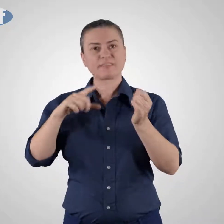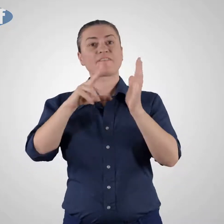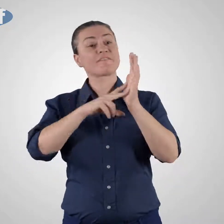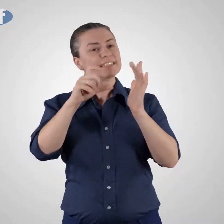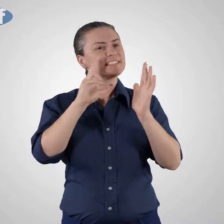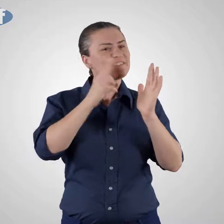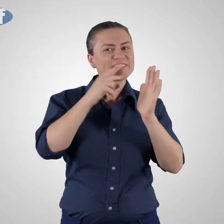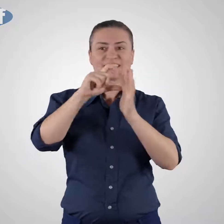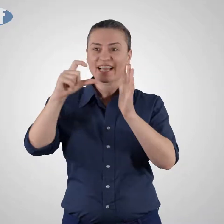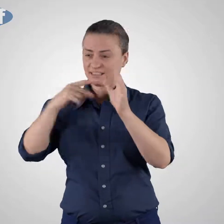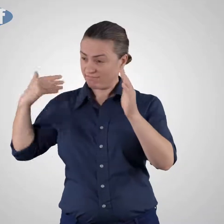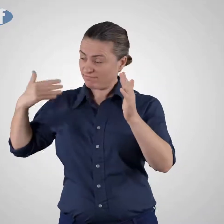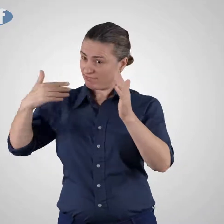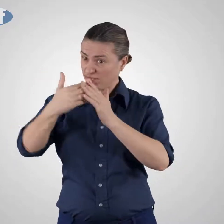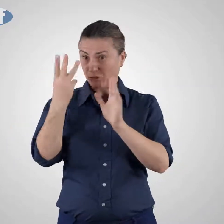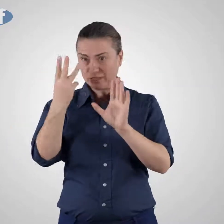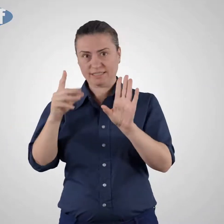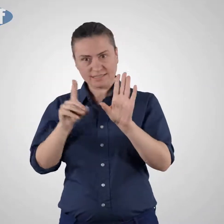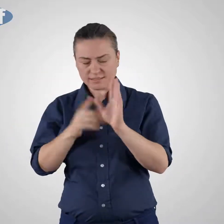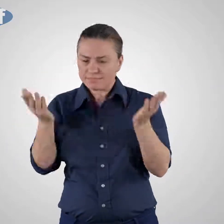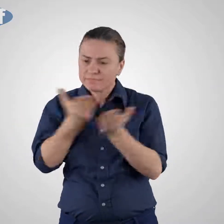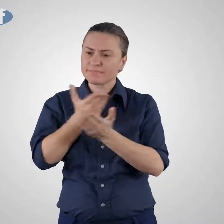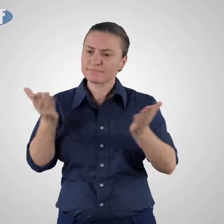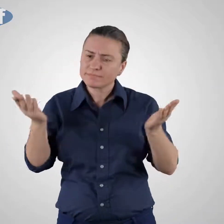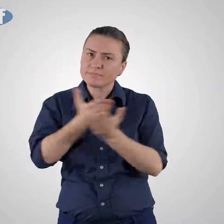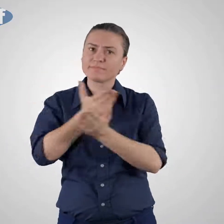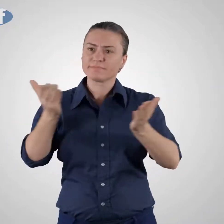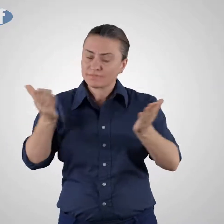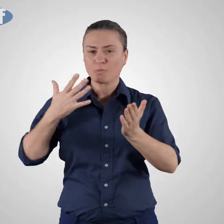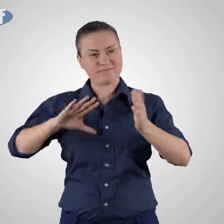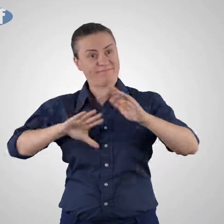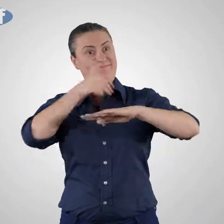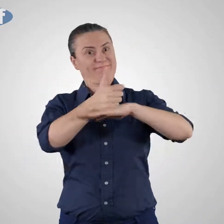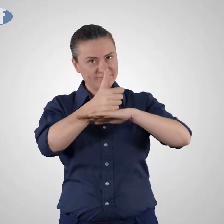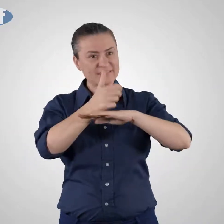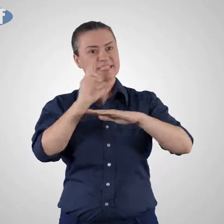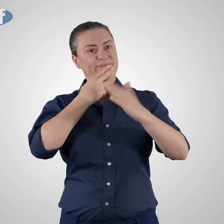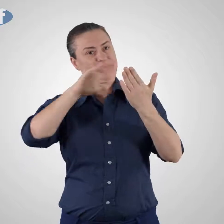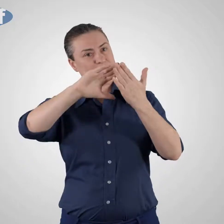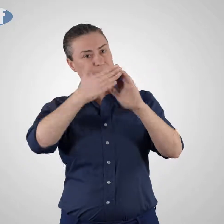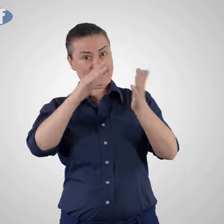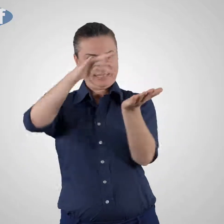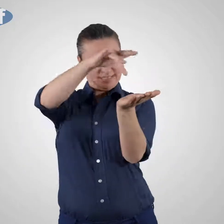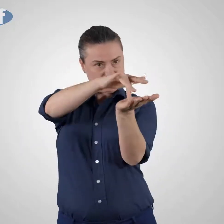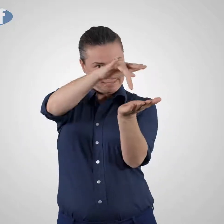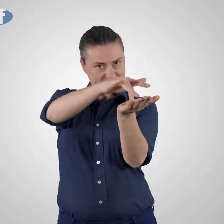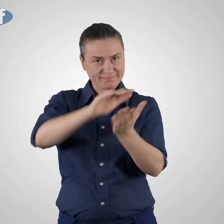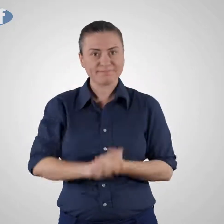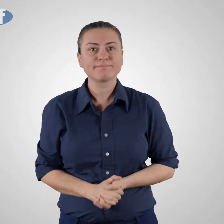The two organisations have been working together for three years in an effort to establish the Deaf Community Centre.